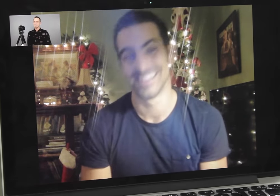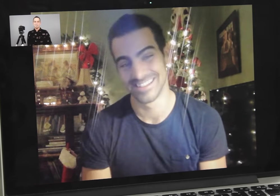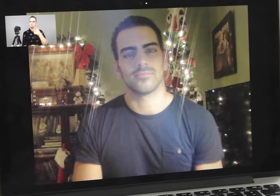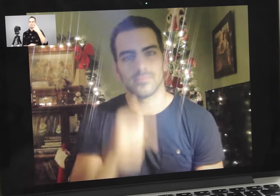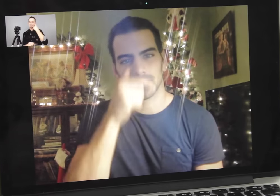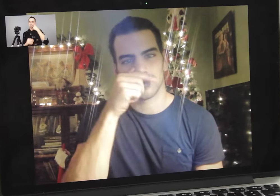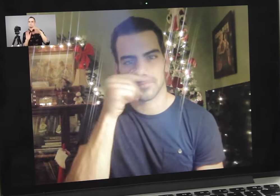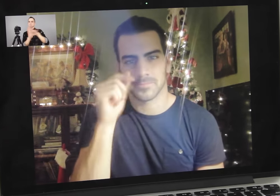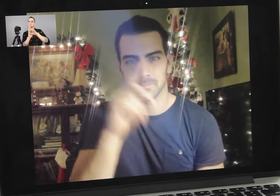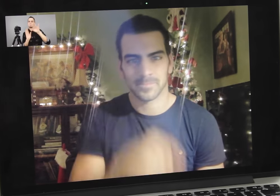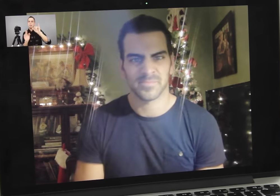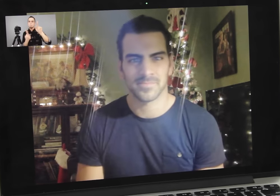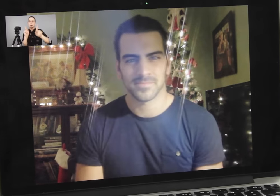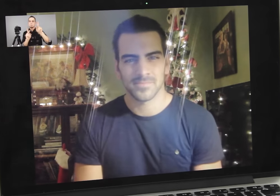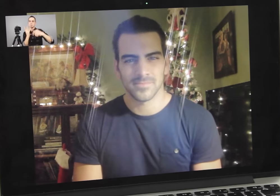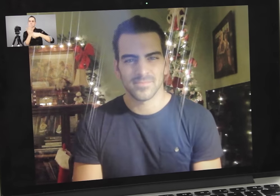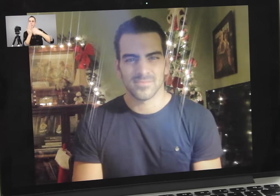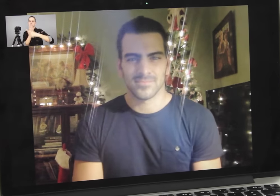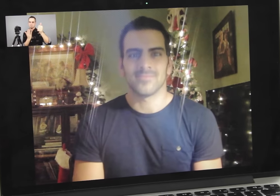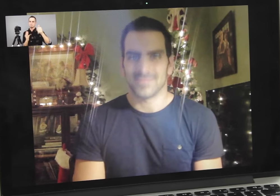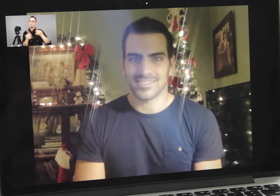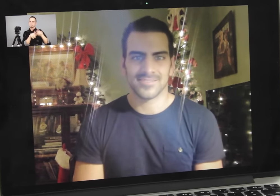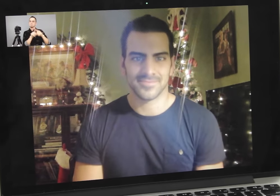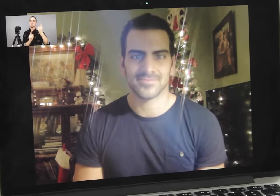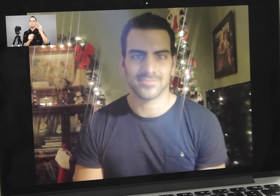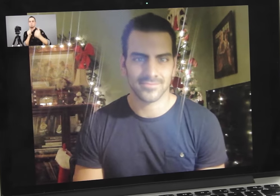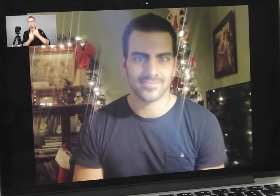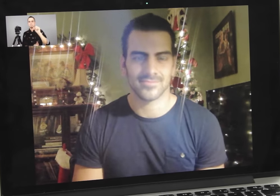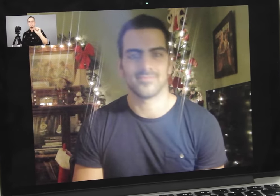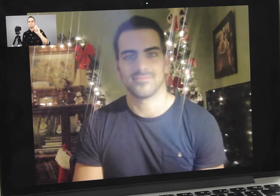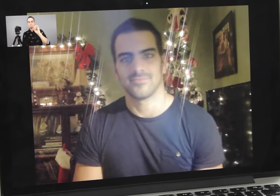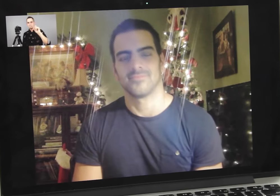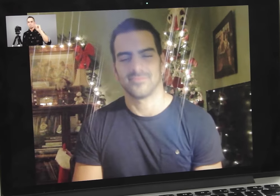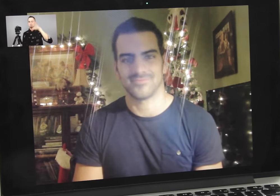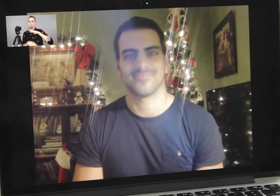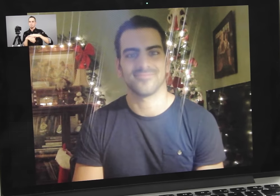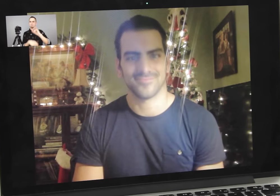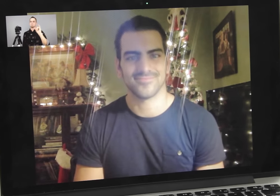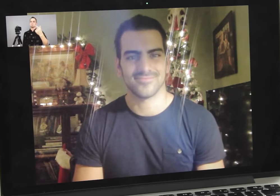Alex: You were recently selected by People magazine as one of the most sexiest men on Instagram,